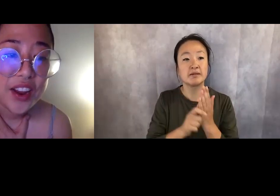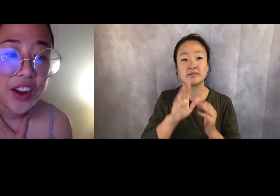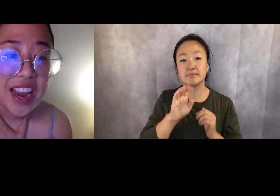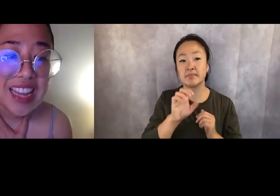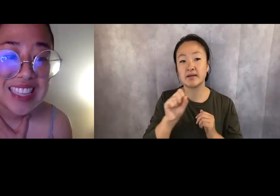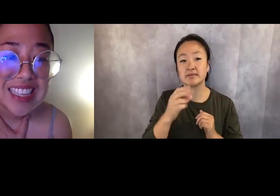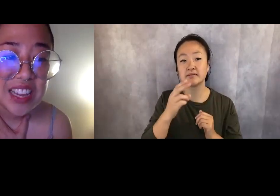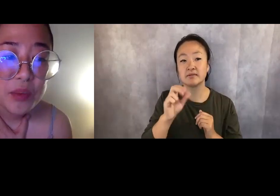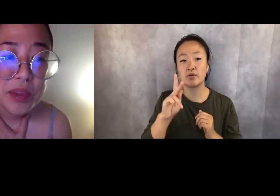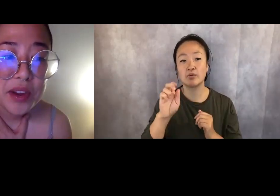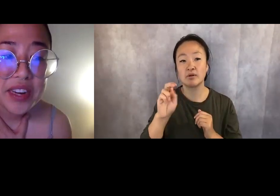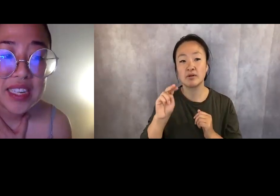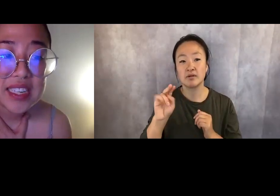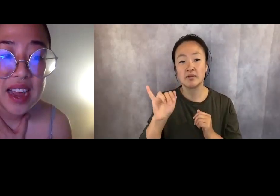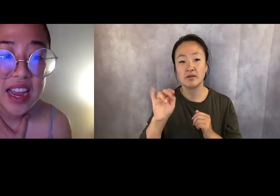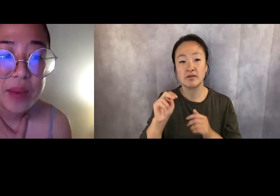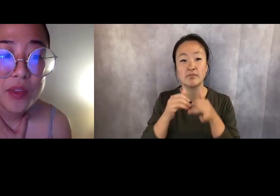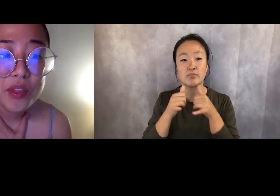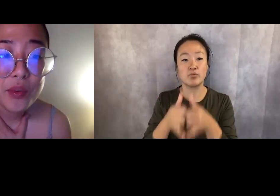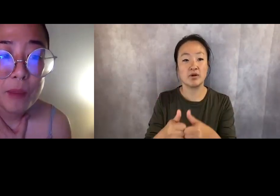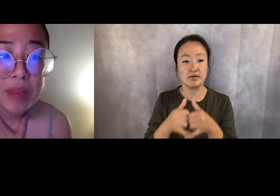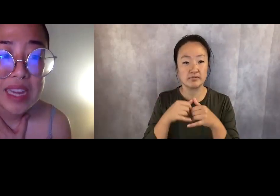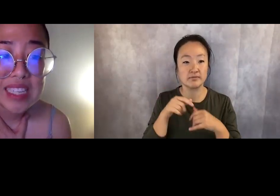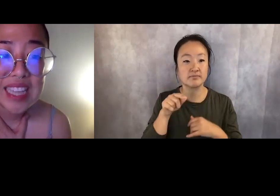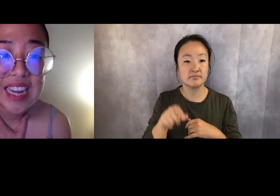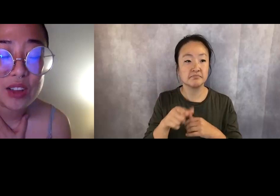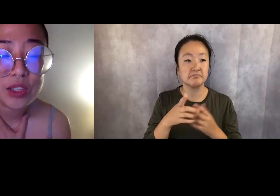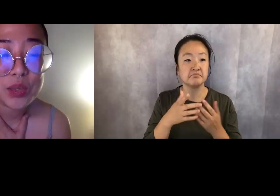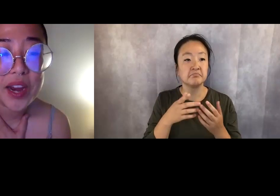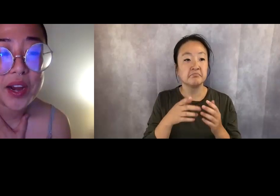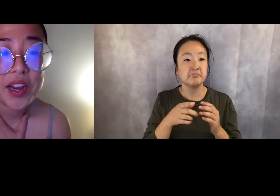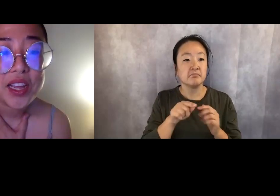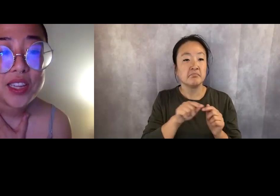Her essays have appeared in TIME, The Rumpus, and elsewhere.